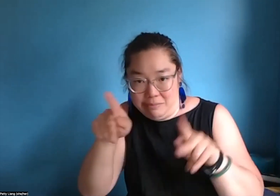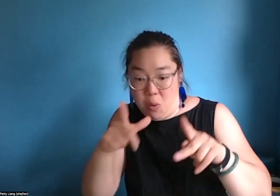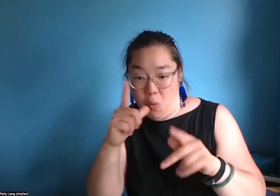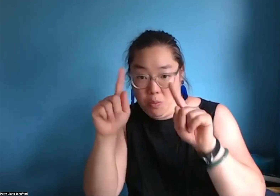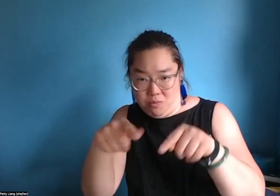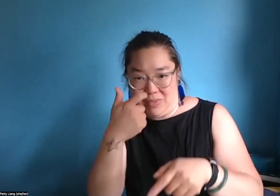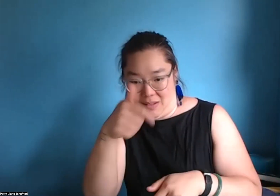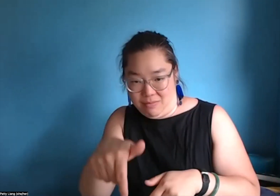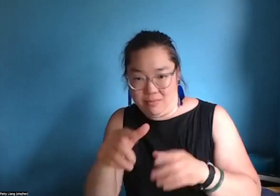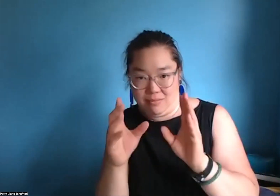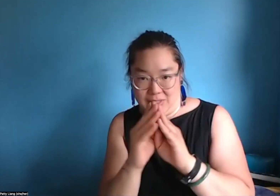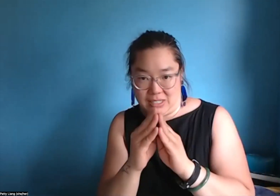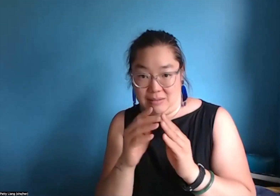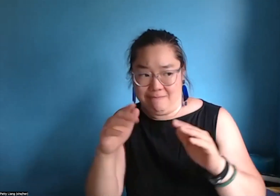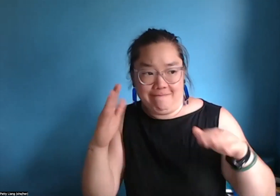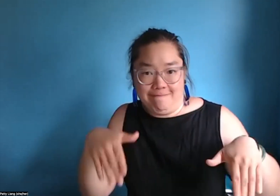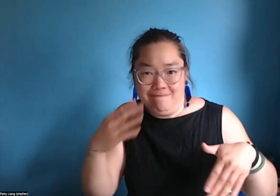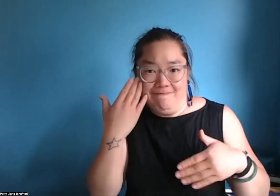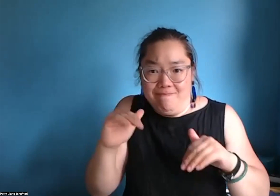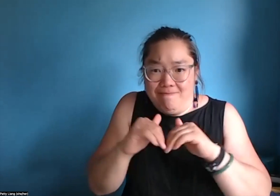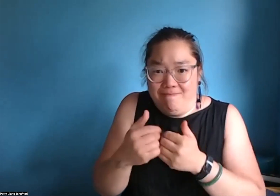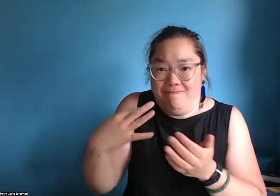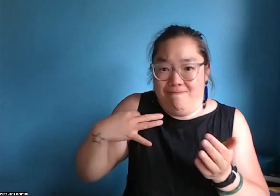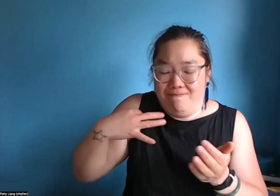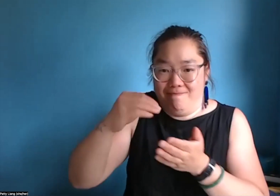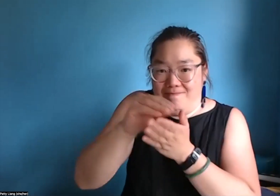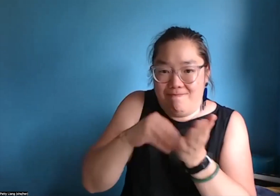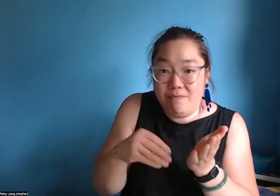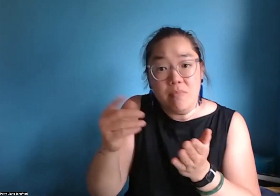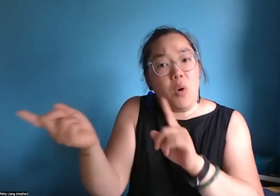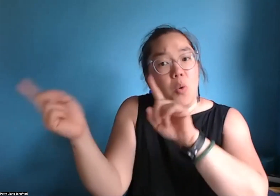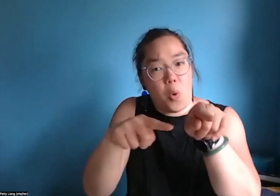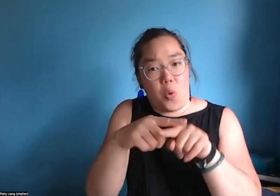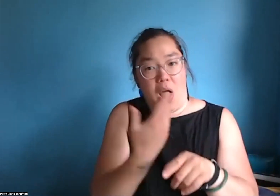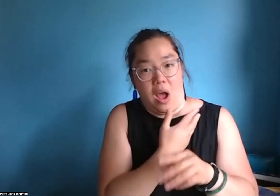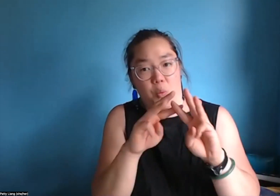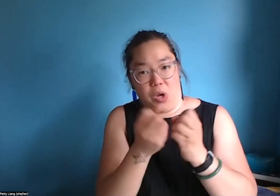So if you - if you are interested in this conference, and you haven't